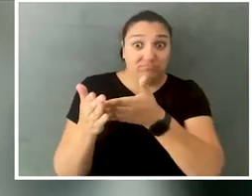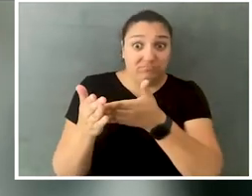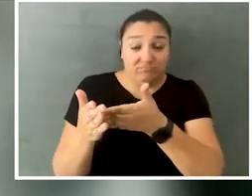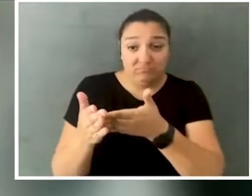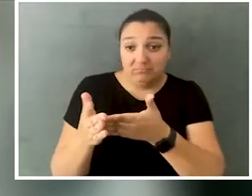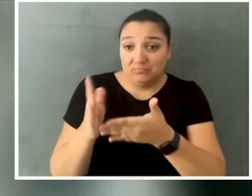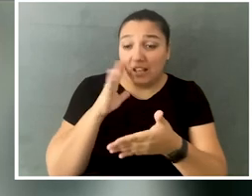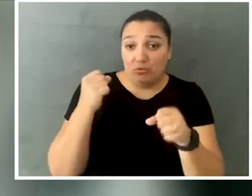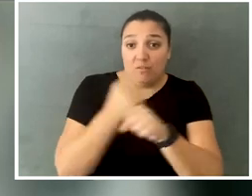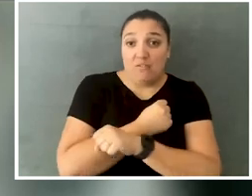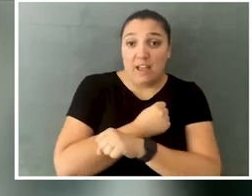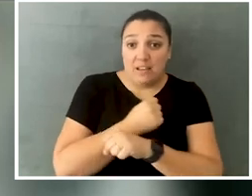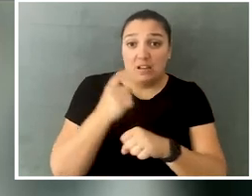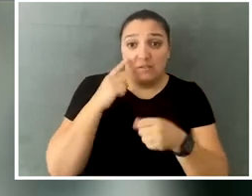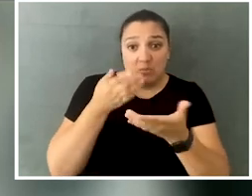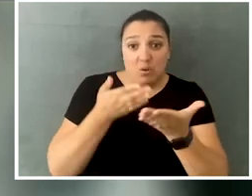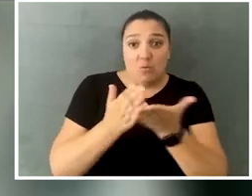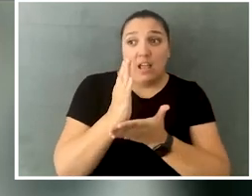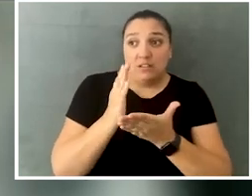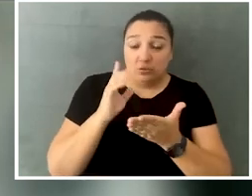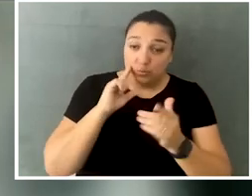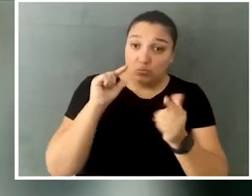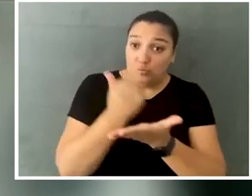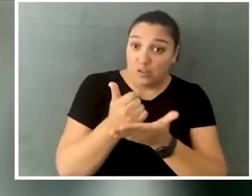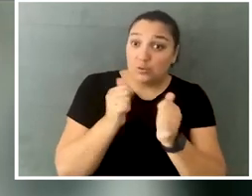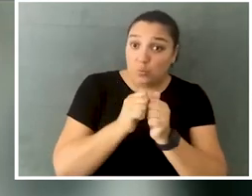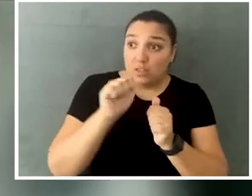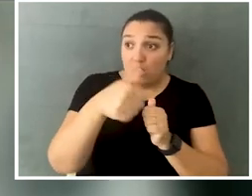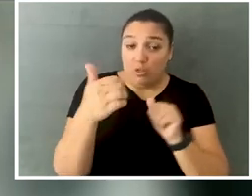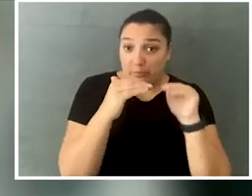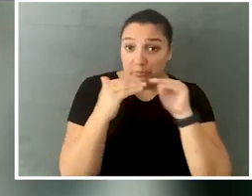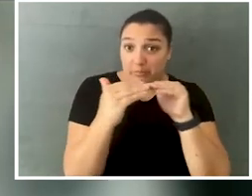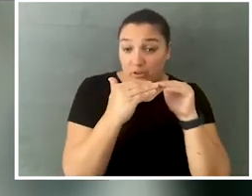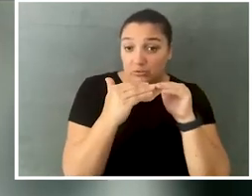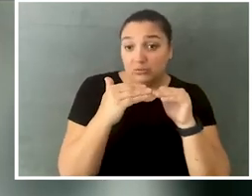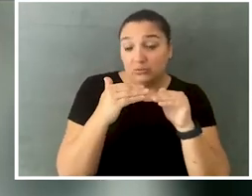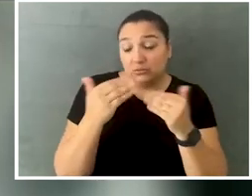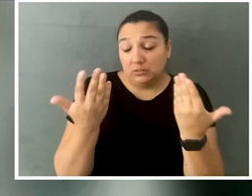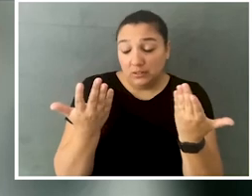to be able to graduate with my peers and to be able to attend school with my peers,